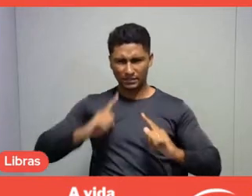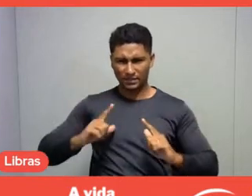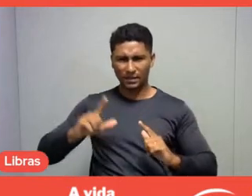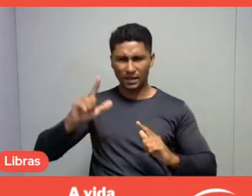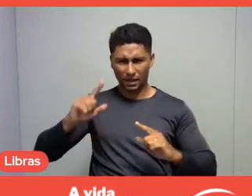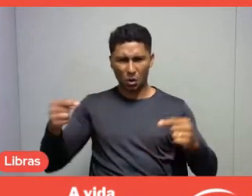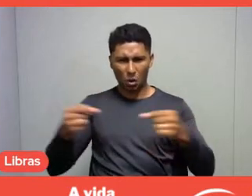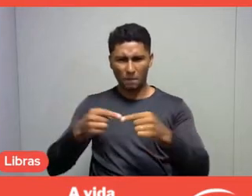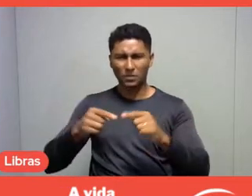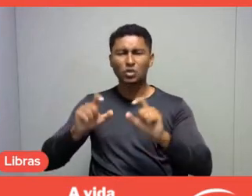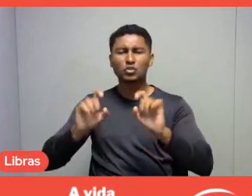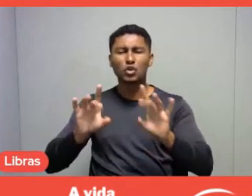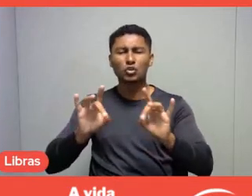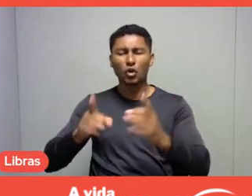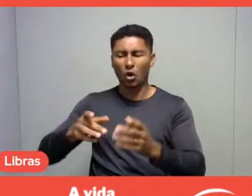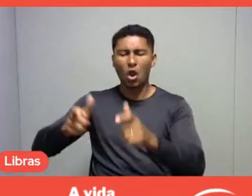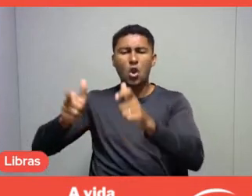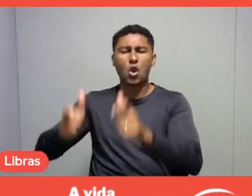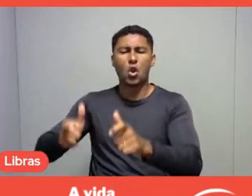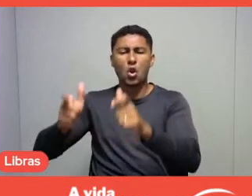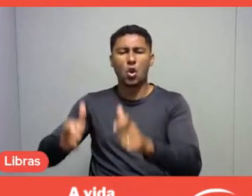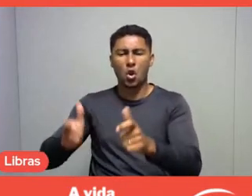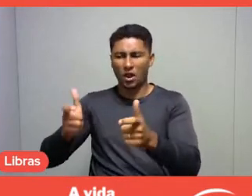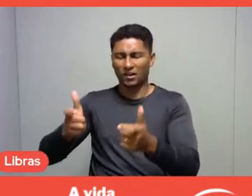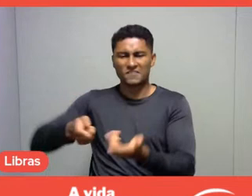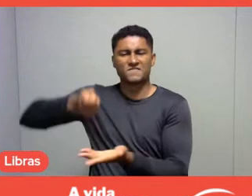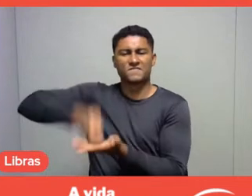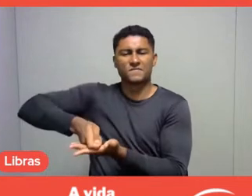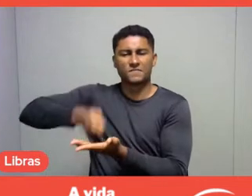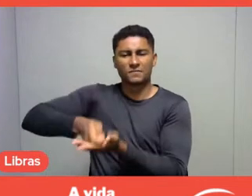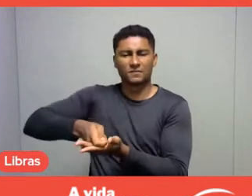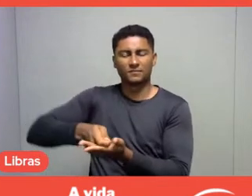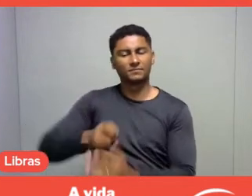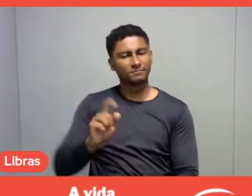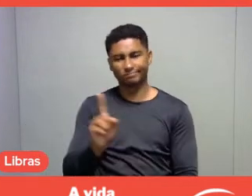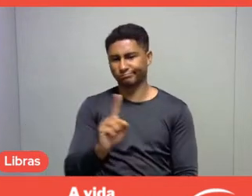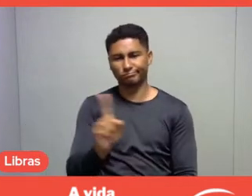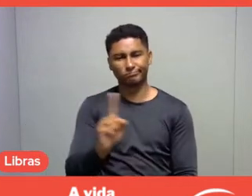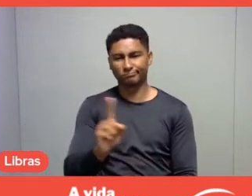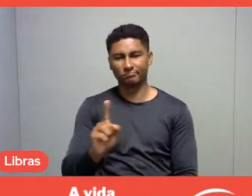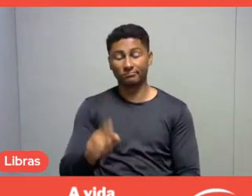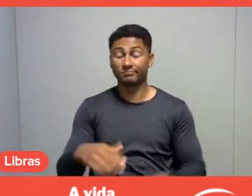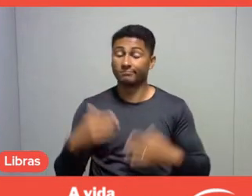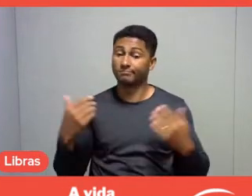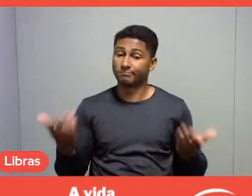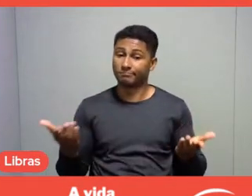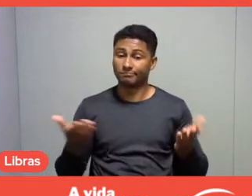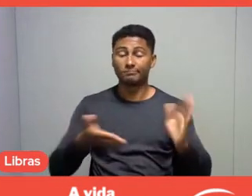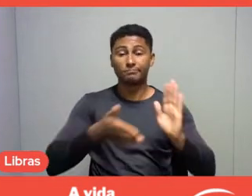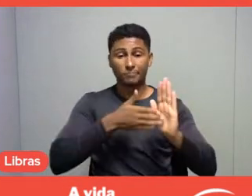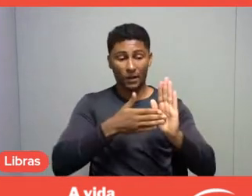It doesn't depend on spaces, it depends on people. And when we approach it, Sesc, which in fact